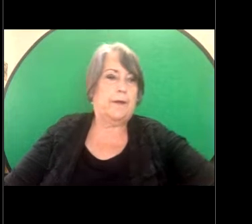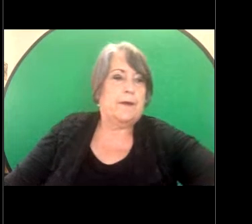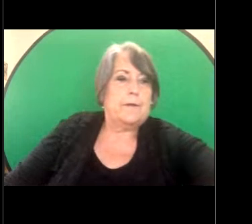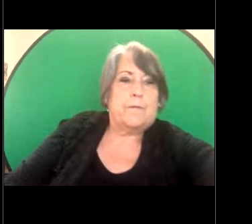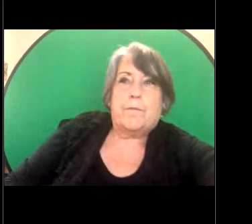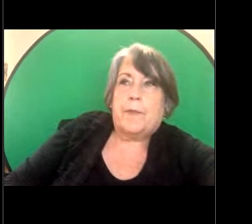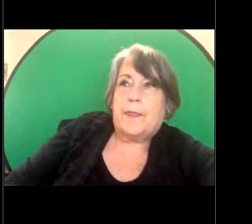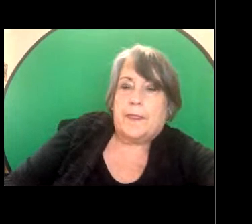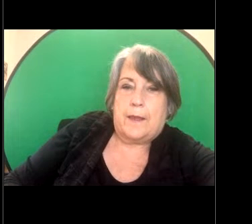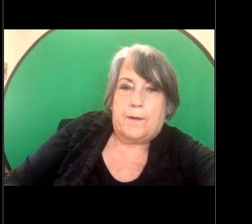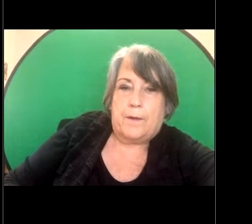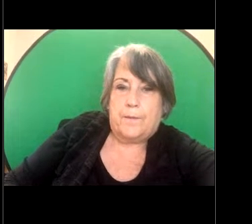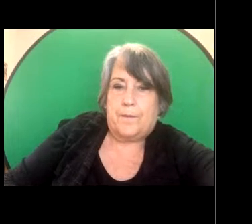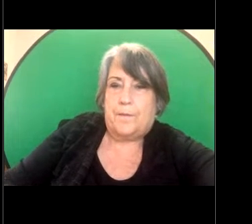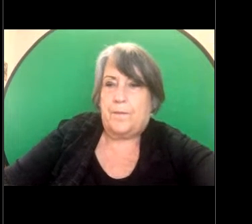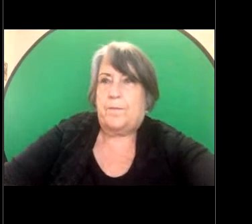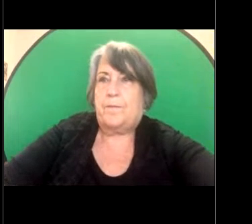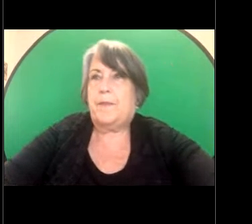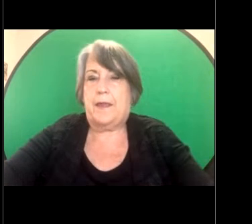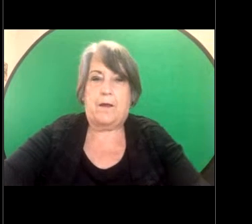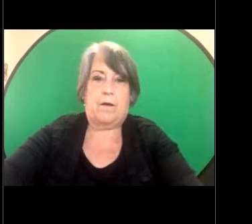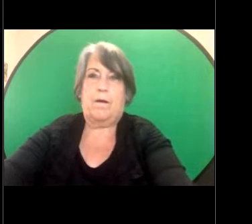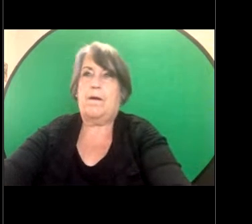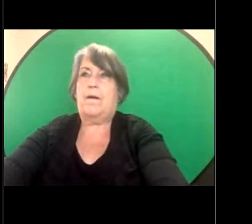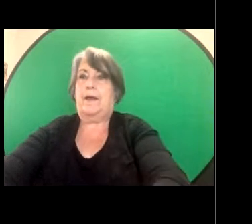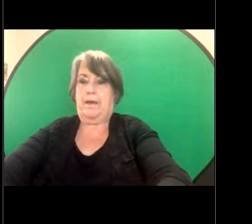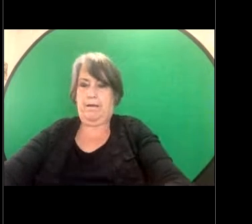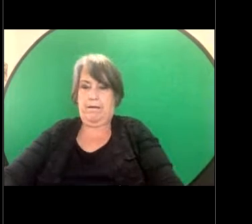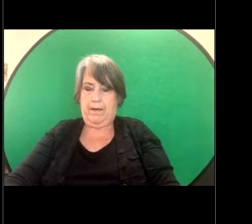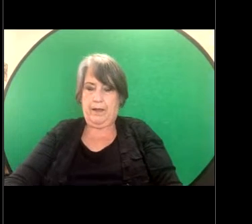question that it is - pretty much everybody is going for all of the above.